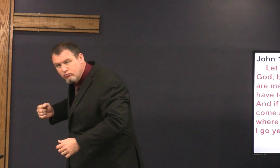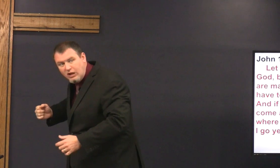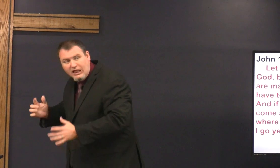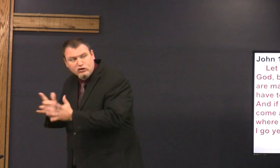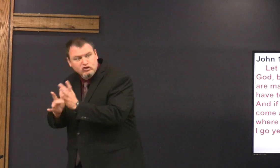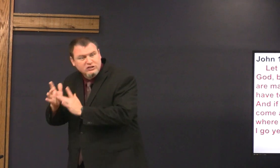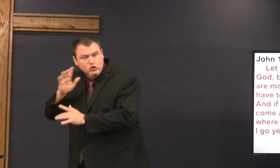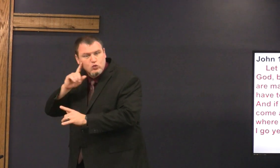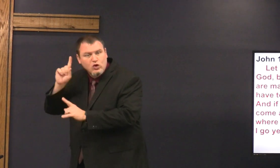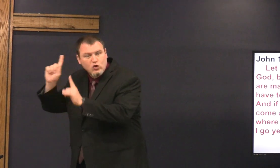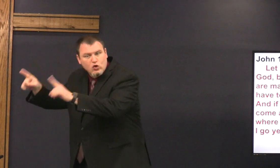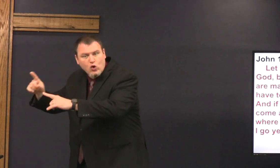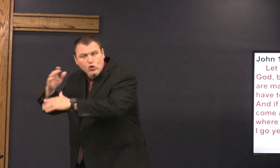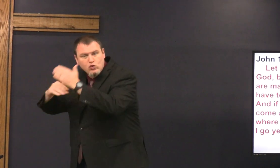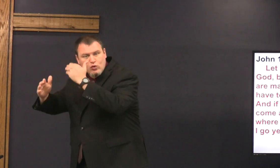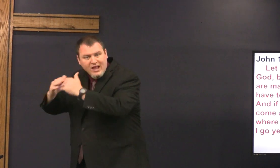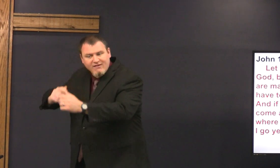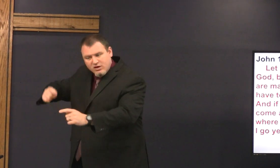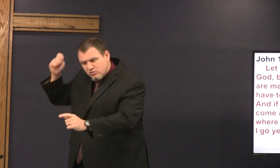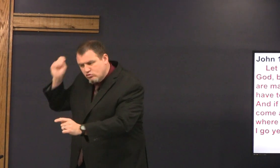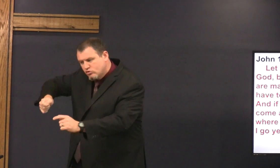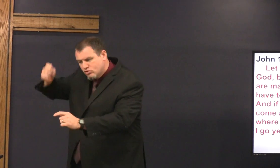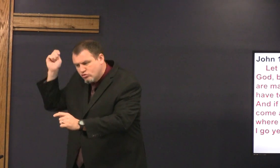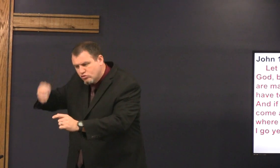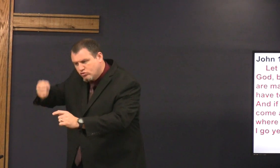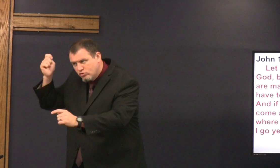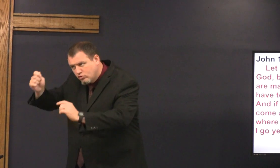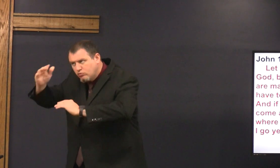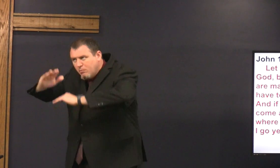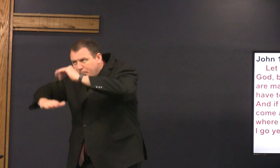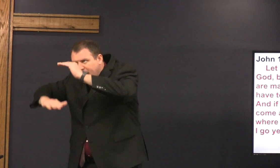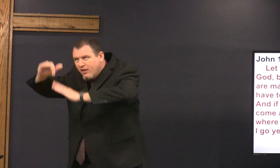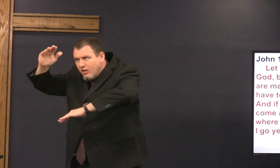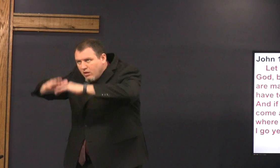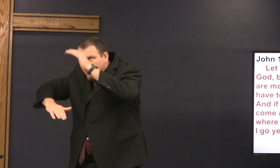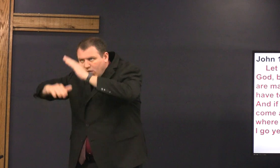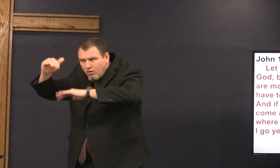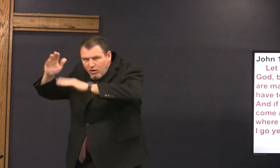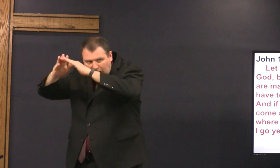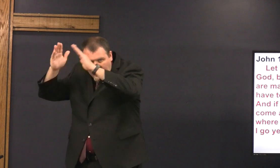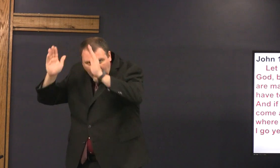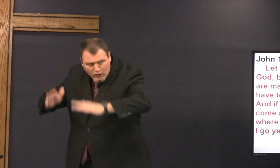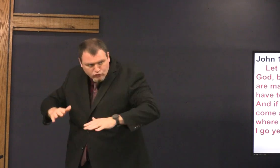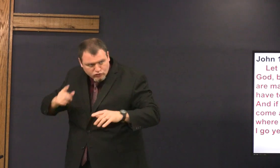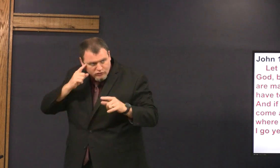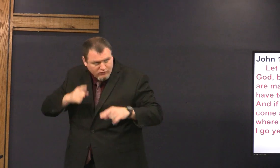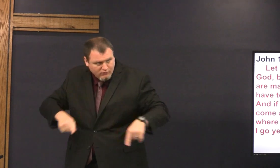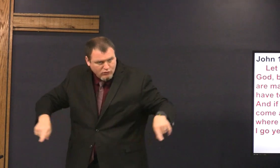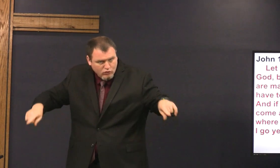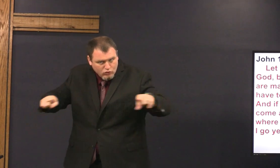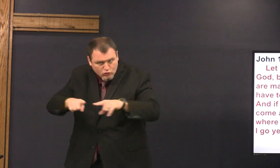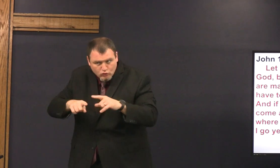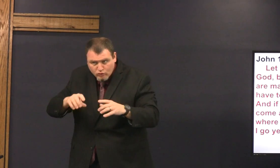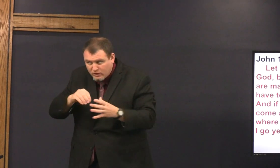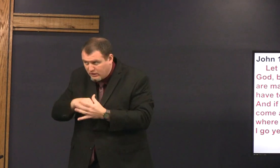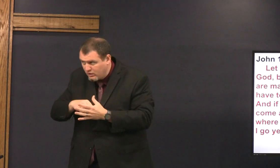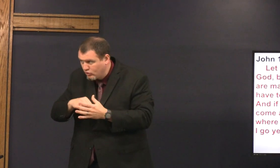a hammer in his hand that he's going into heaven to start building a house for for us